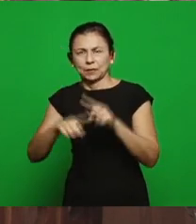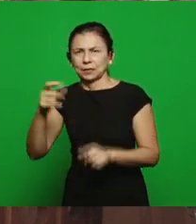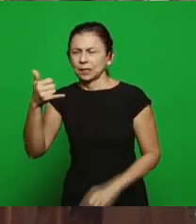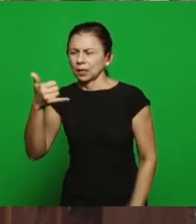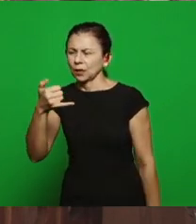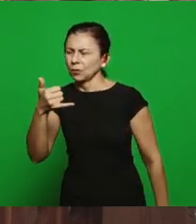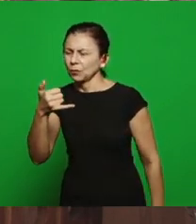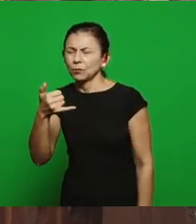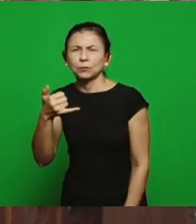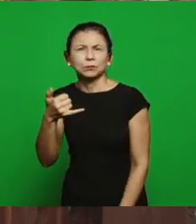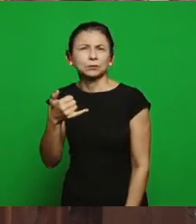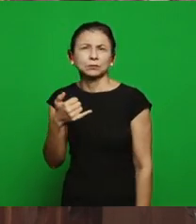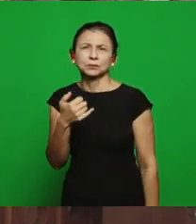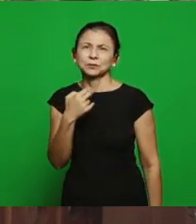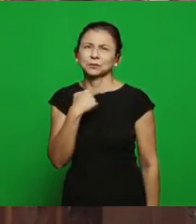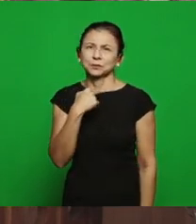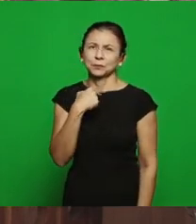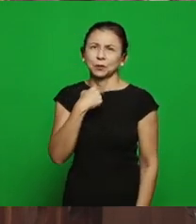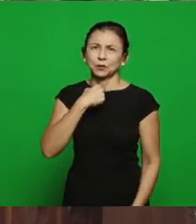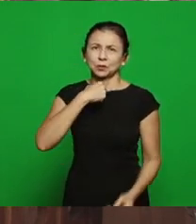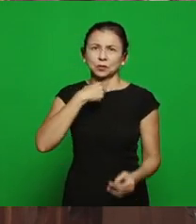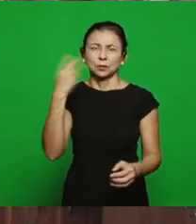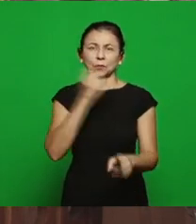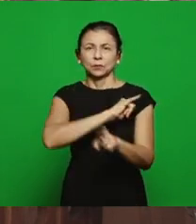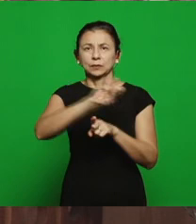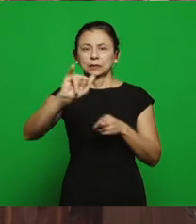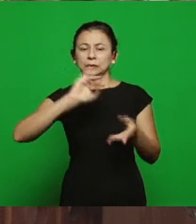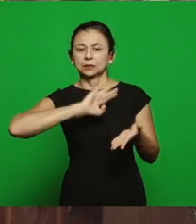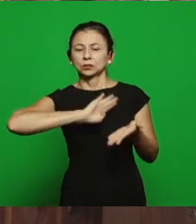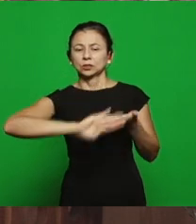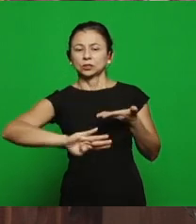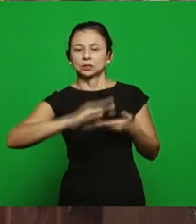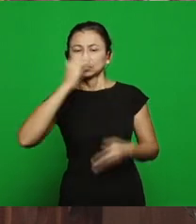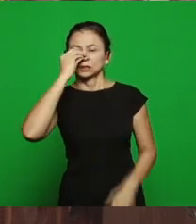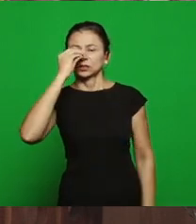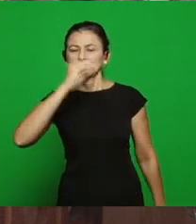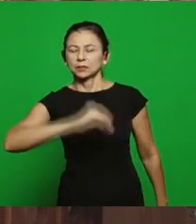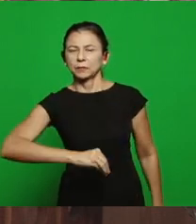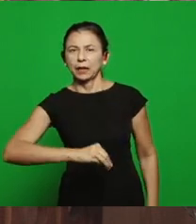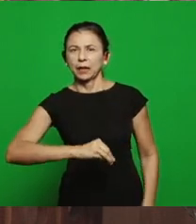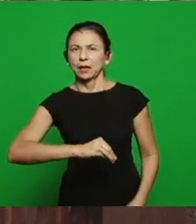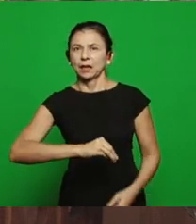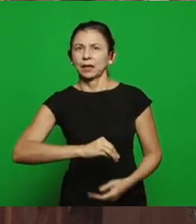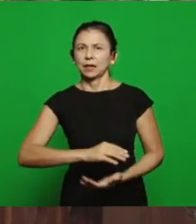it’s to place the prophetic to the animal, the rational